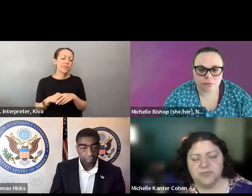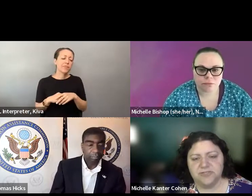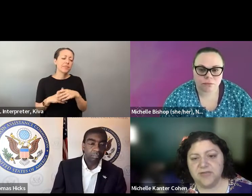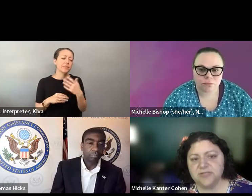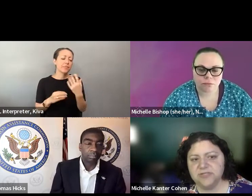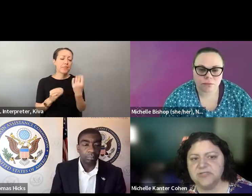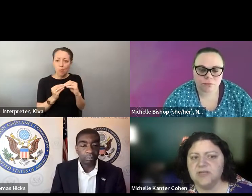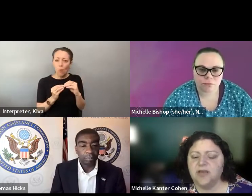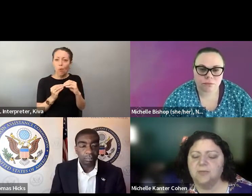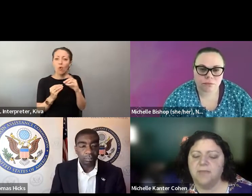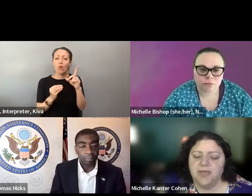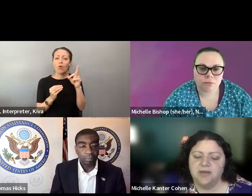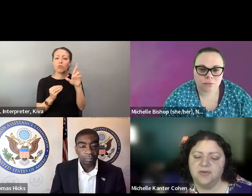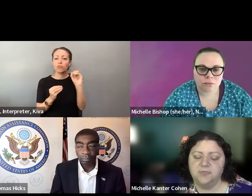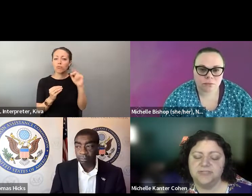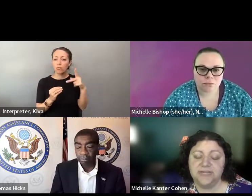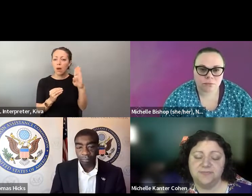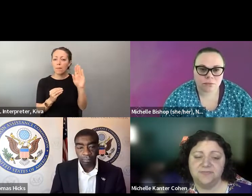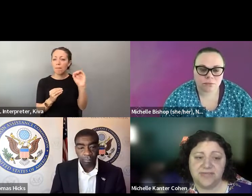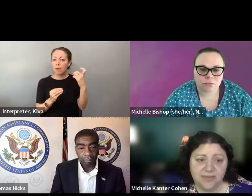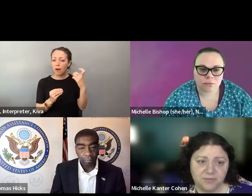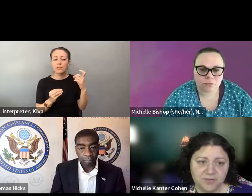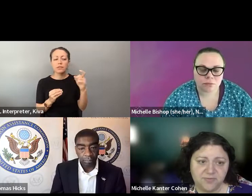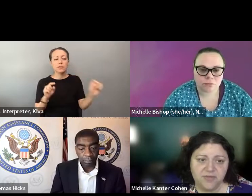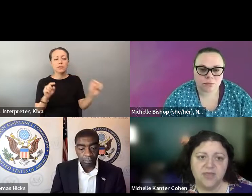easier to vote . And having -- having drop boxes in numerous